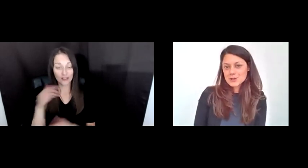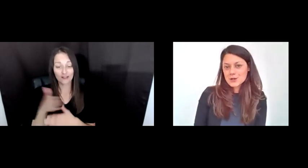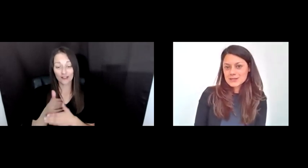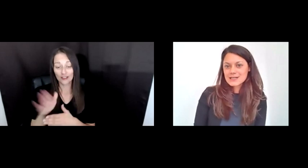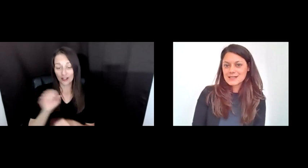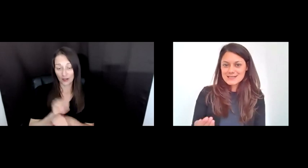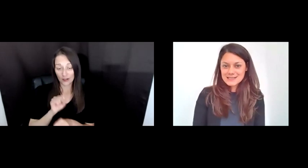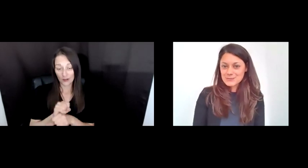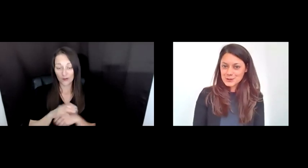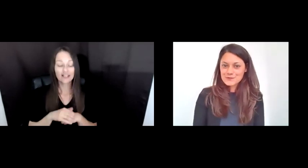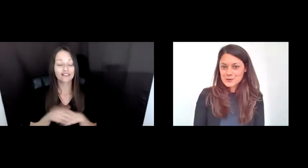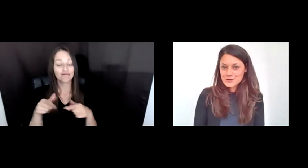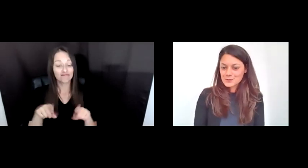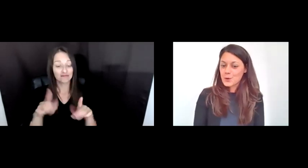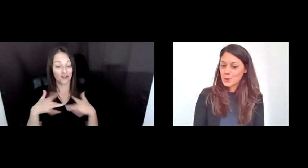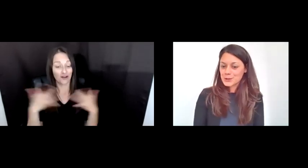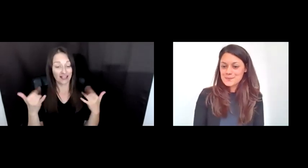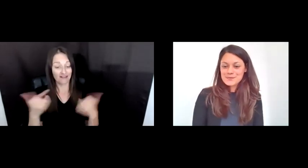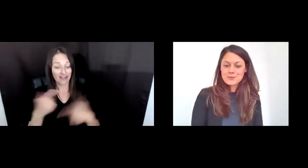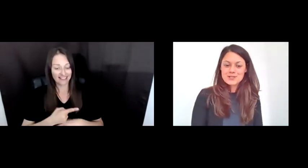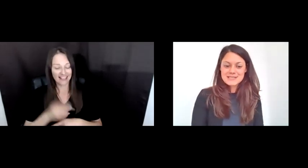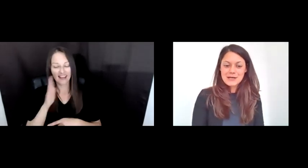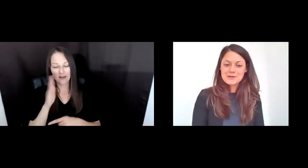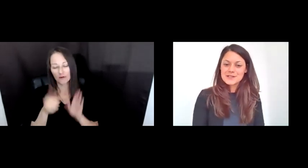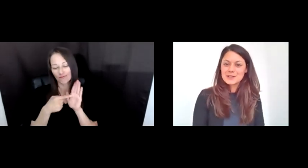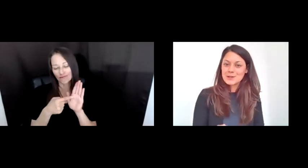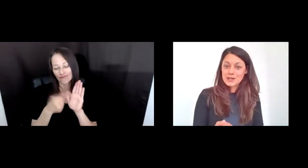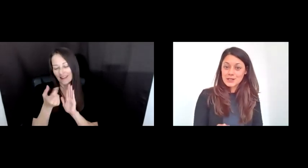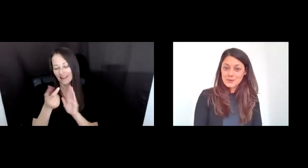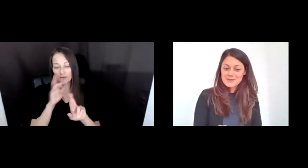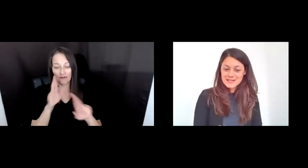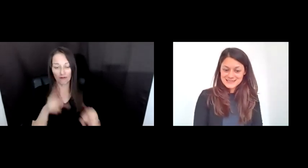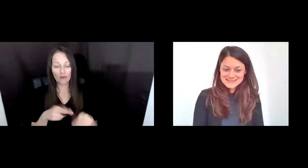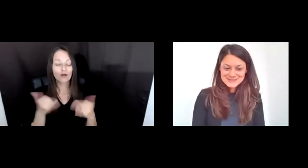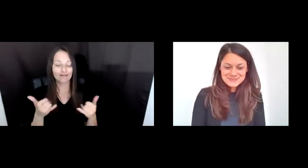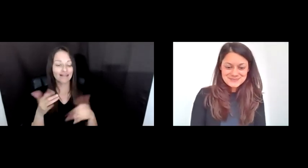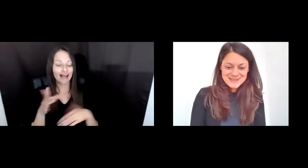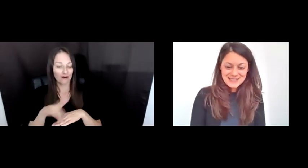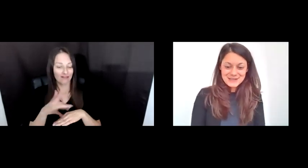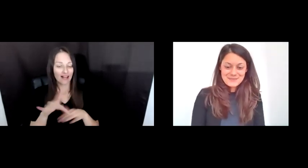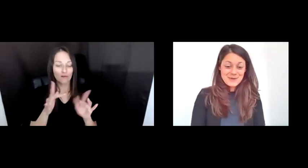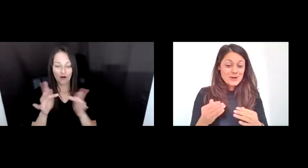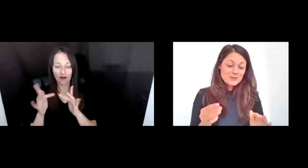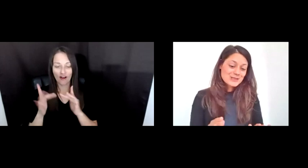GOING TO GET A SNEAK PREVIEW OF THE REPORT WHICH IS NOW AVAILABLE ON OUR WEBSITE. BUT WHAT REALLY